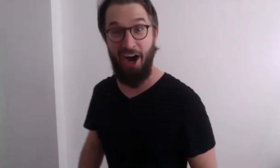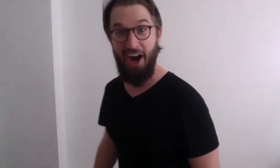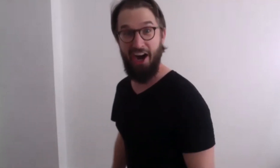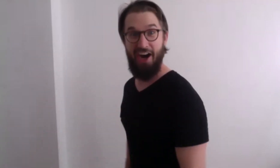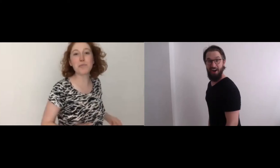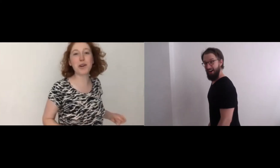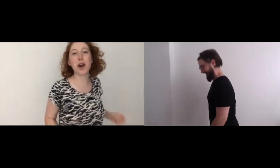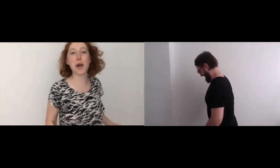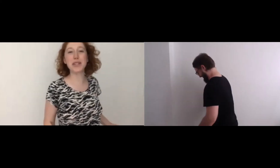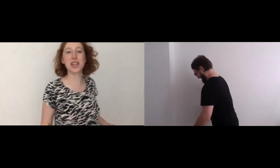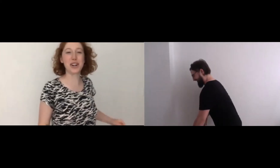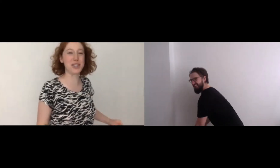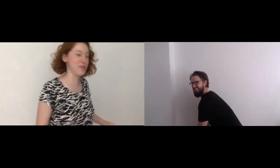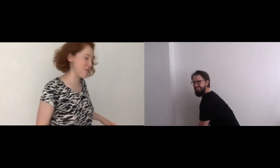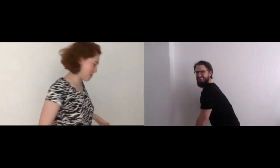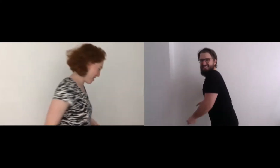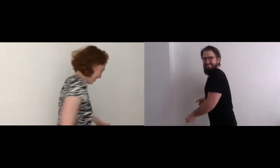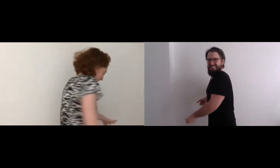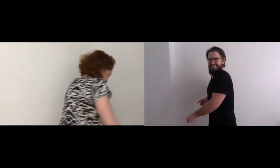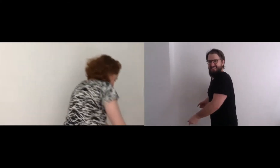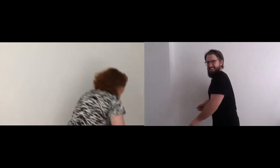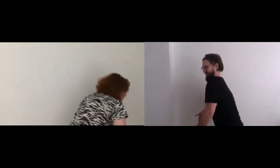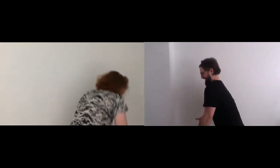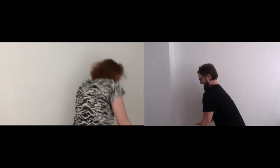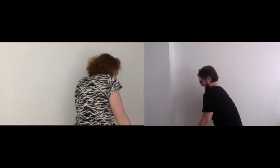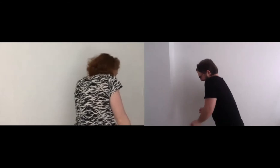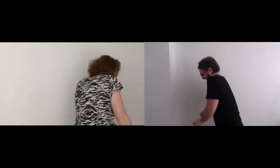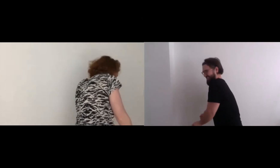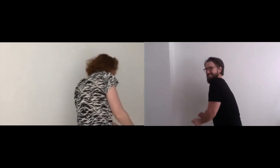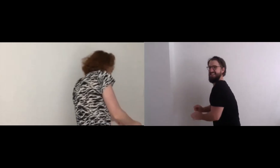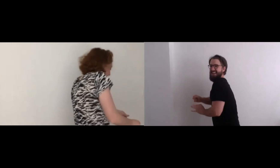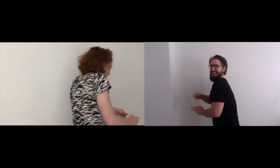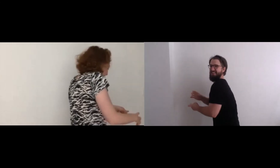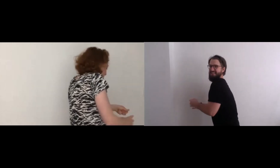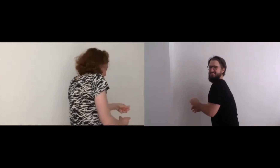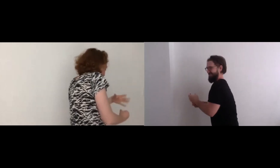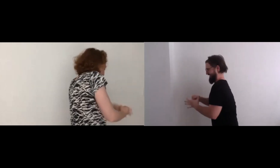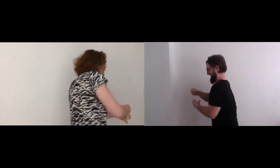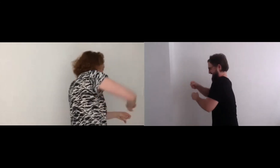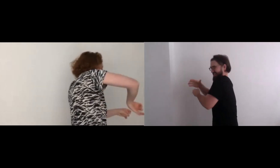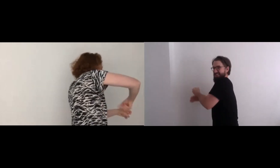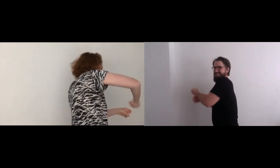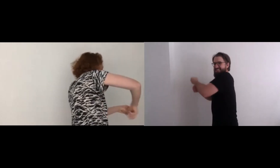Ooooh, let's put garbage in our soup! Oo-ugh, I'm just gonna— take out the trash here.